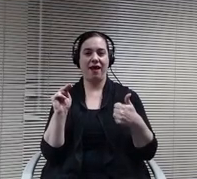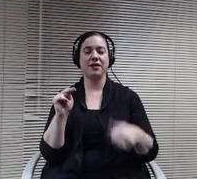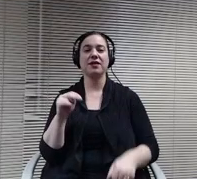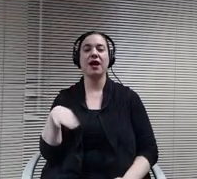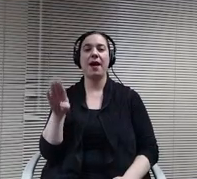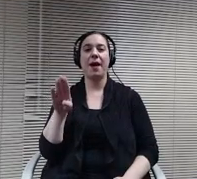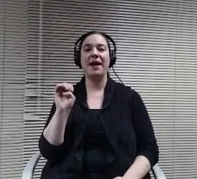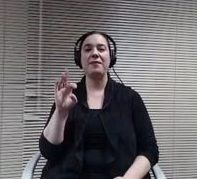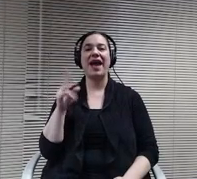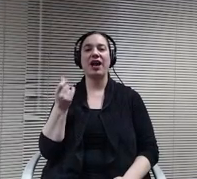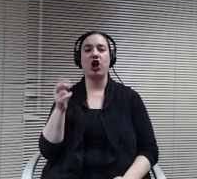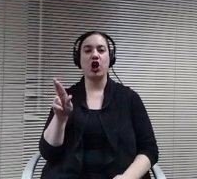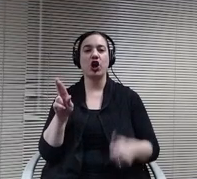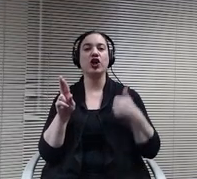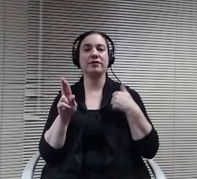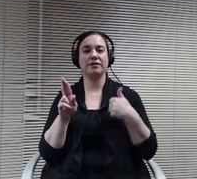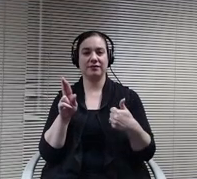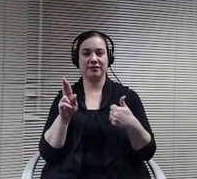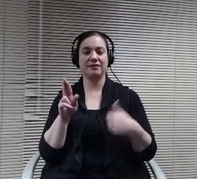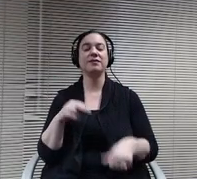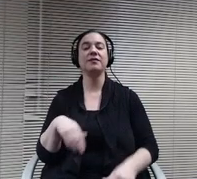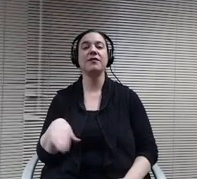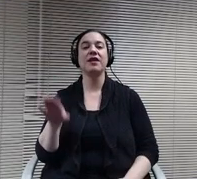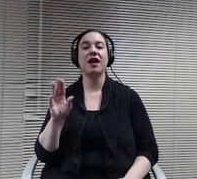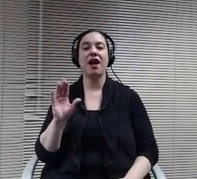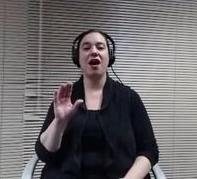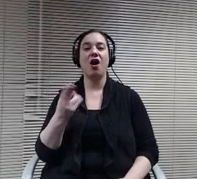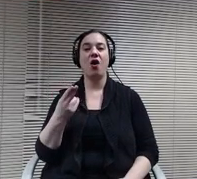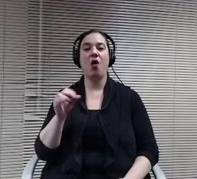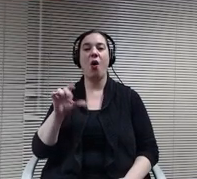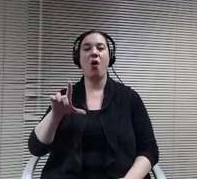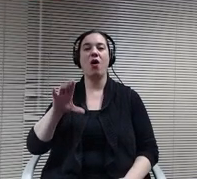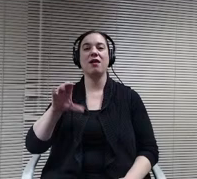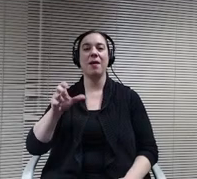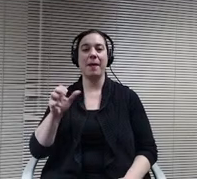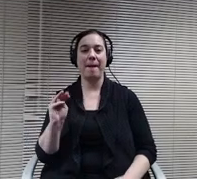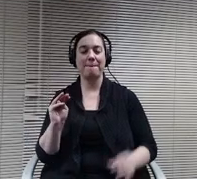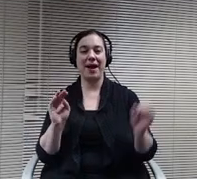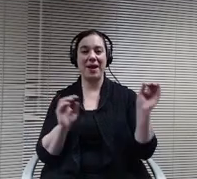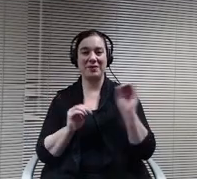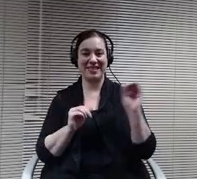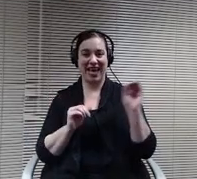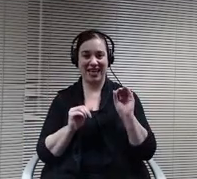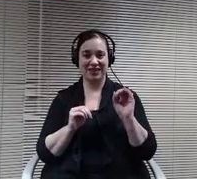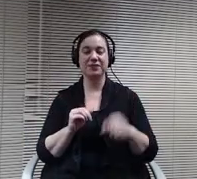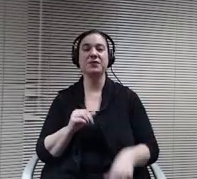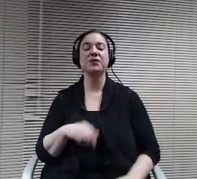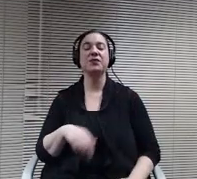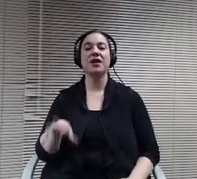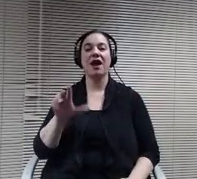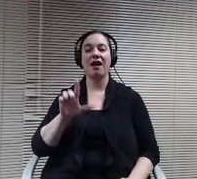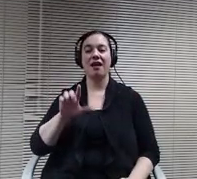Hi board member Holcomb. Abstain board member lasage. I.